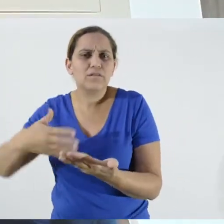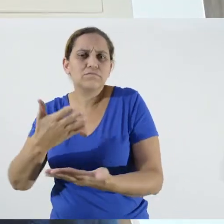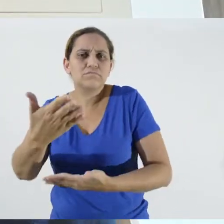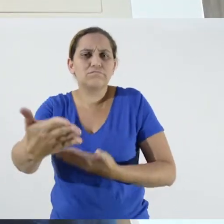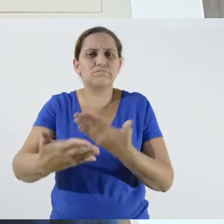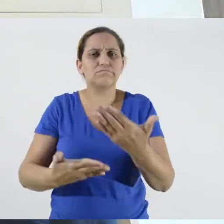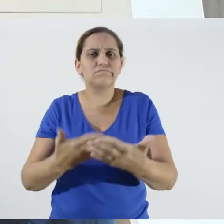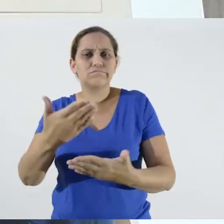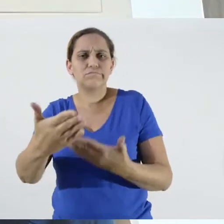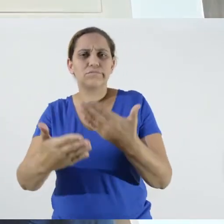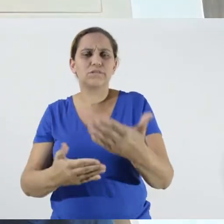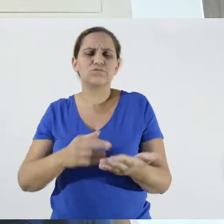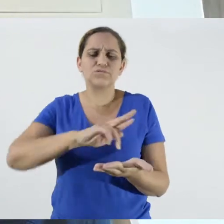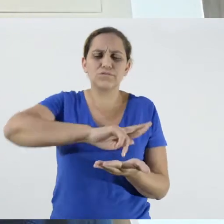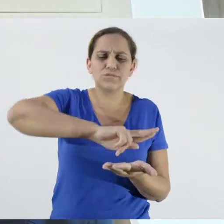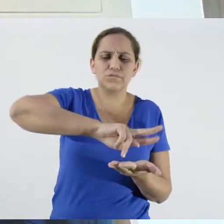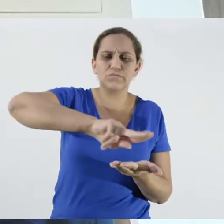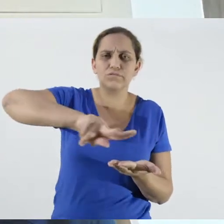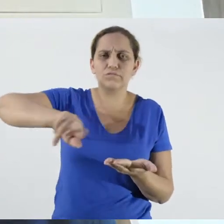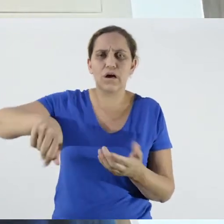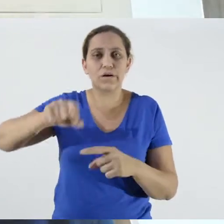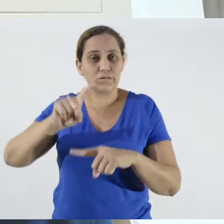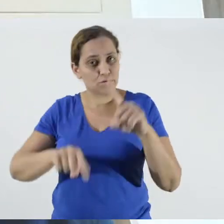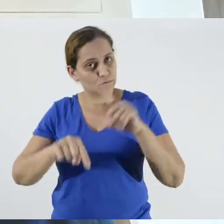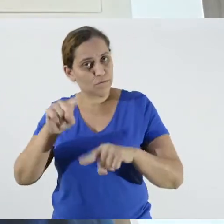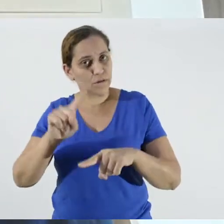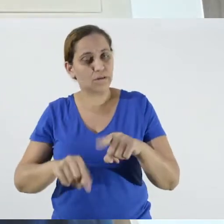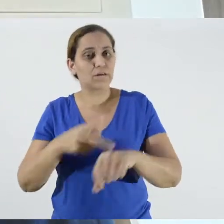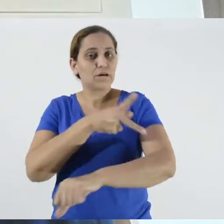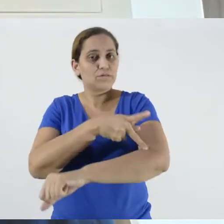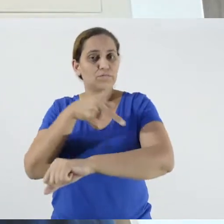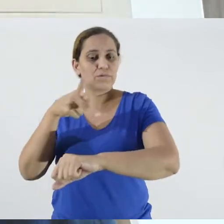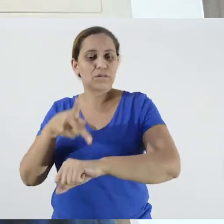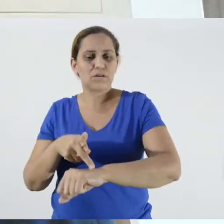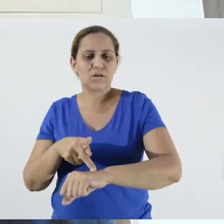and creating various teaching materials.